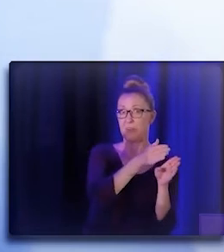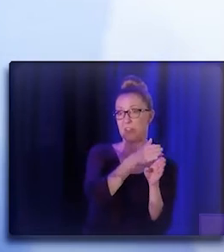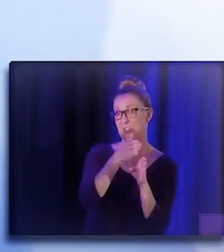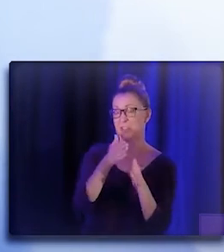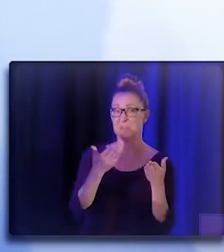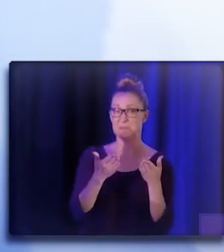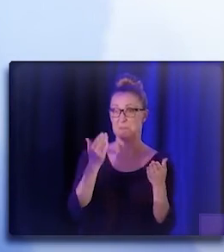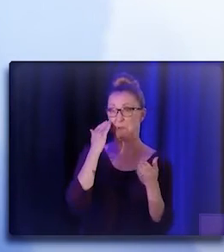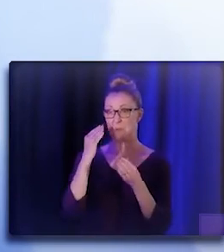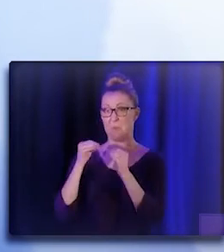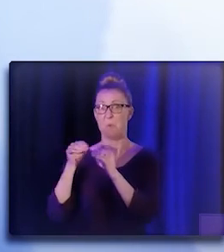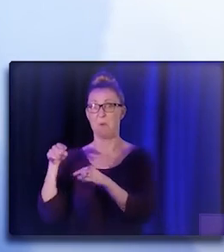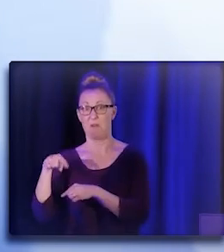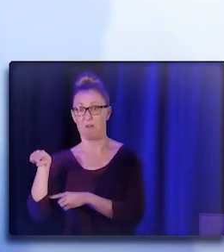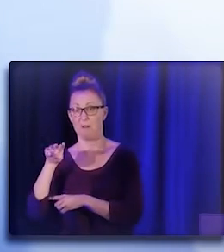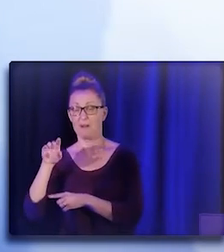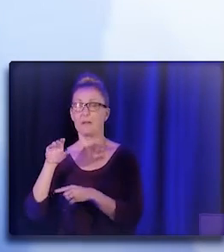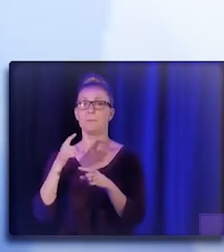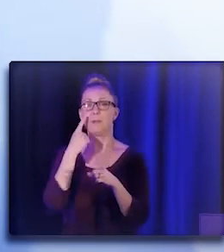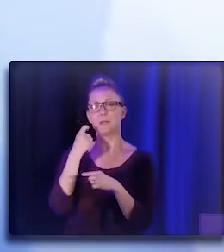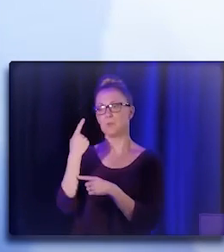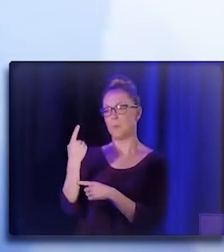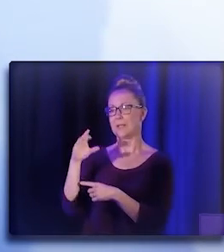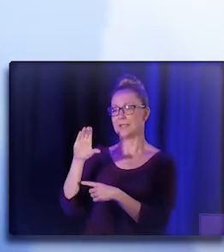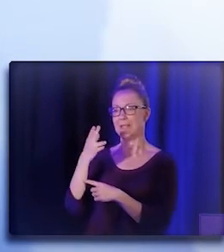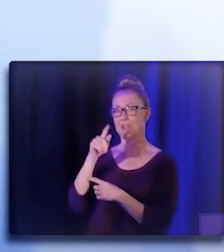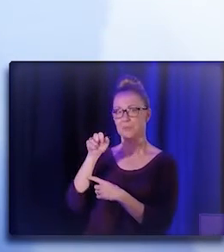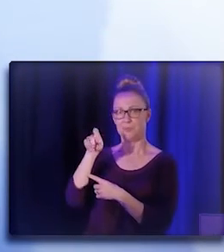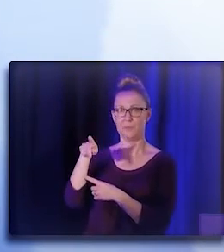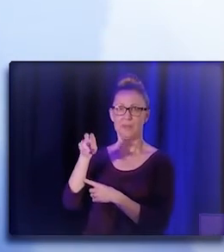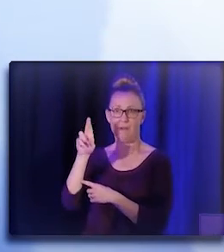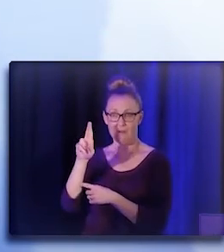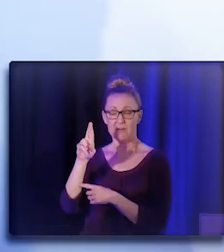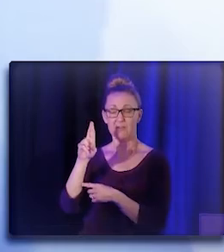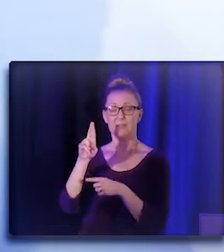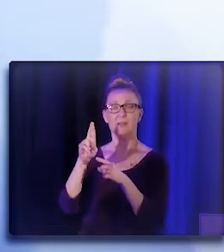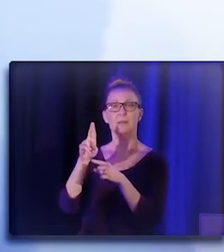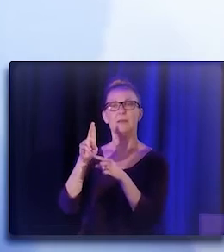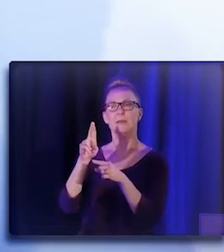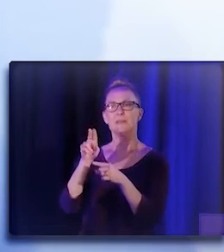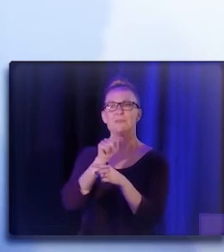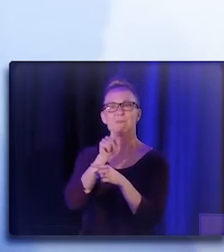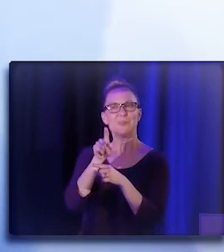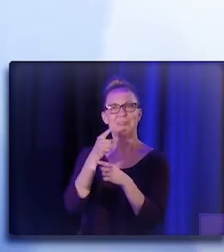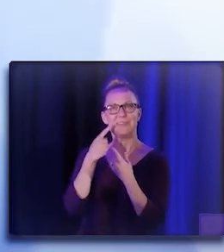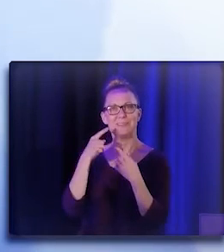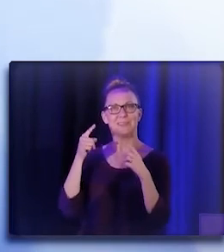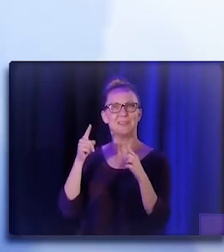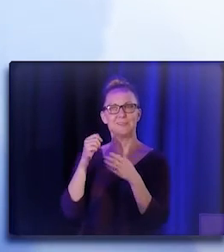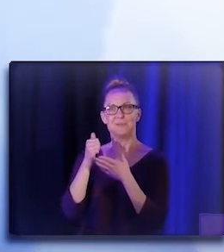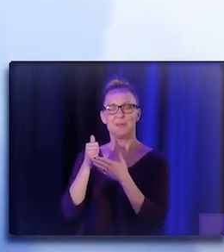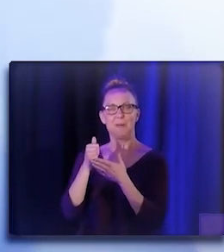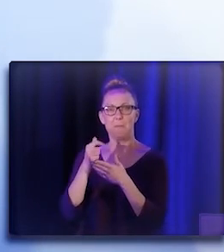Because why CHW/P/Rs are very effective? Because they live in the same communities